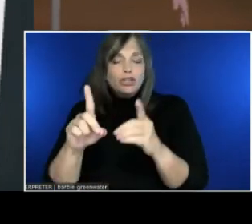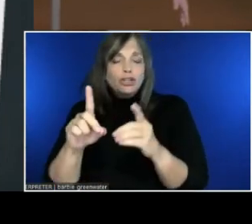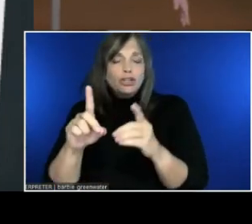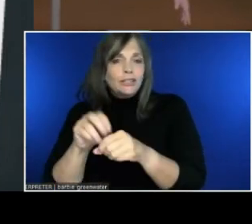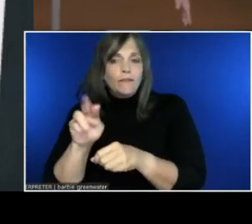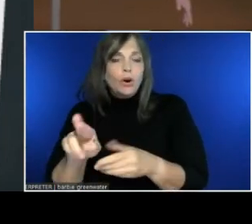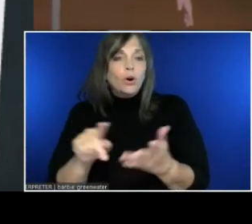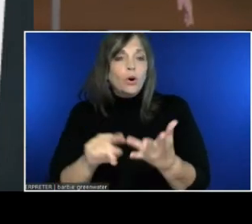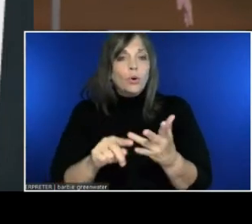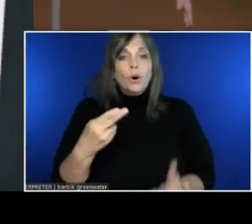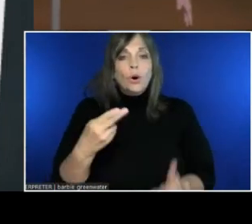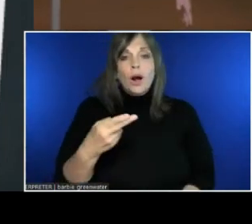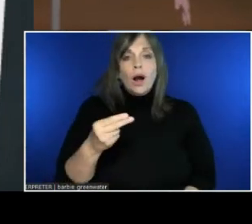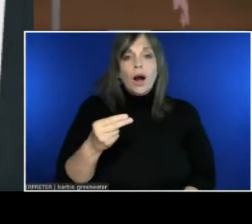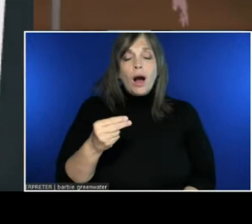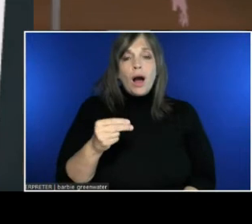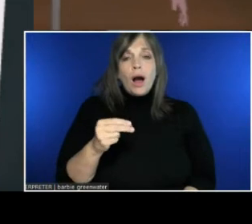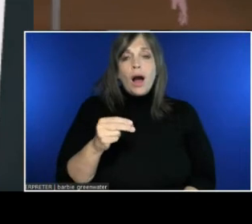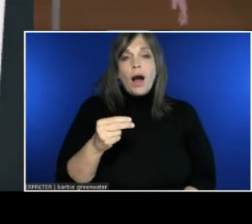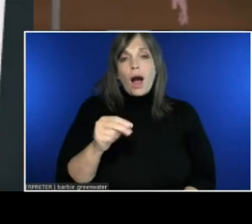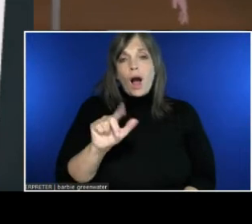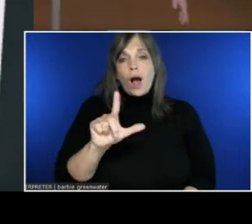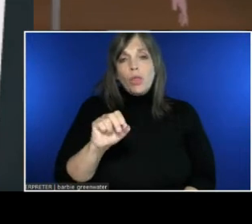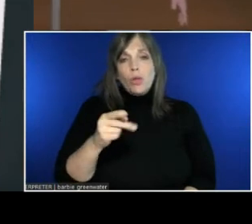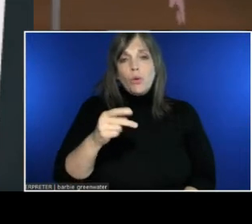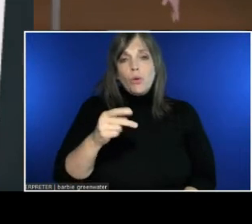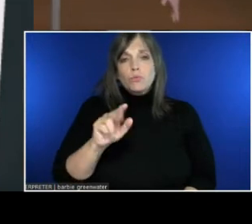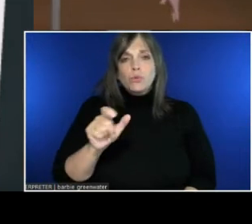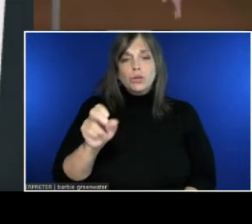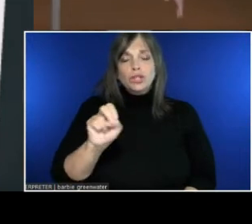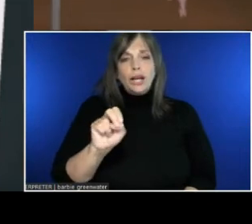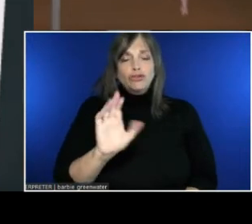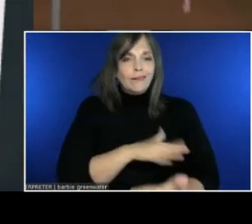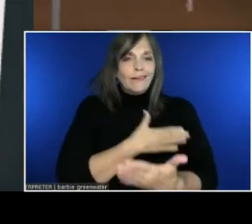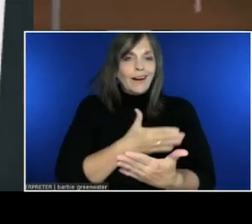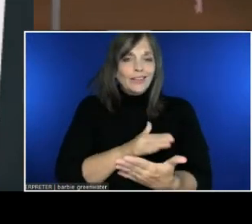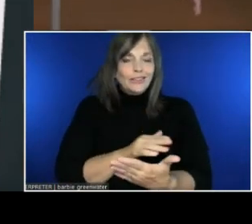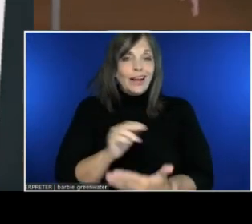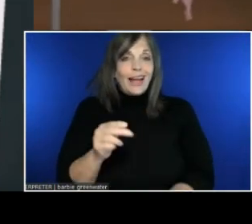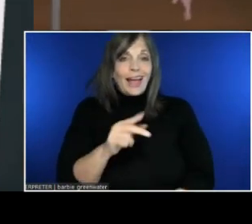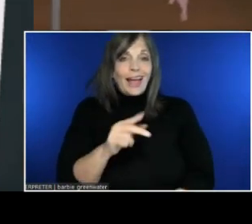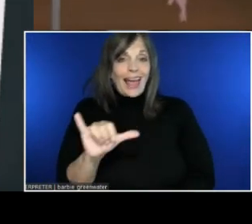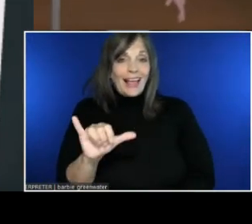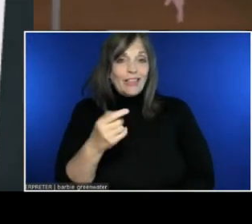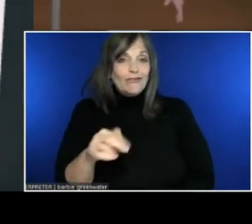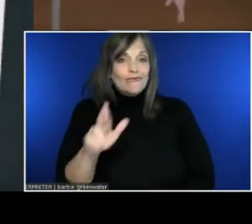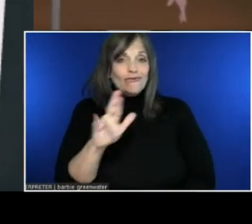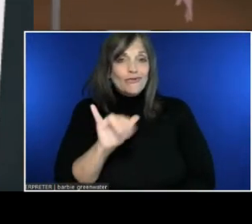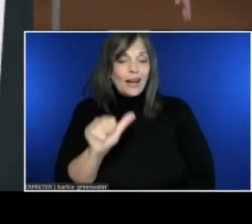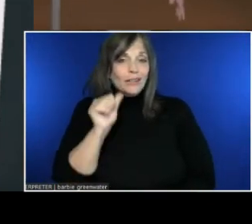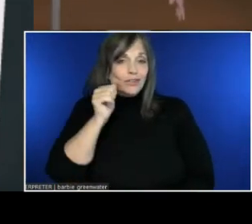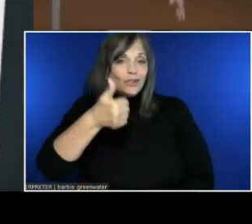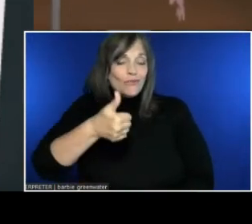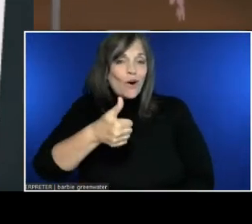Aside, Halley Greg is giving a concert in AltSpace tomorrow, at 7:00 Pacific.